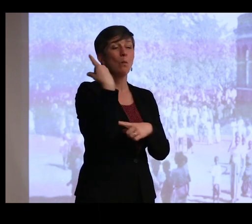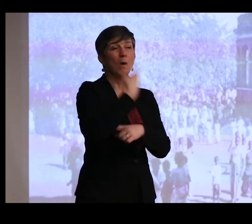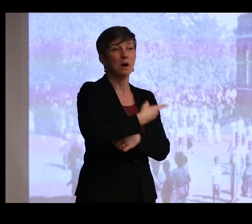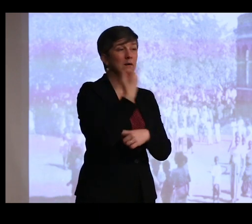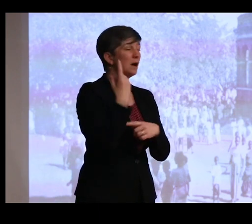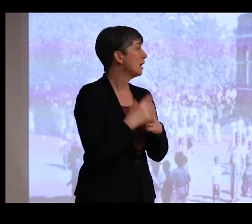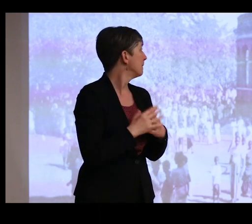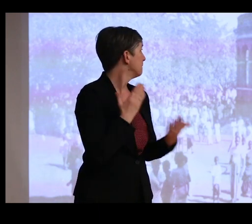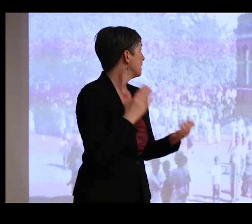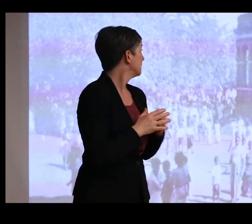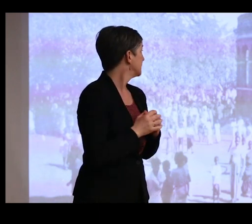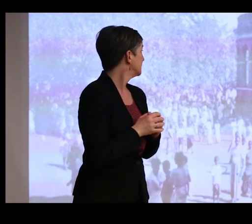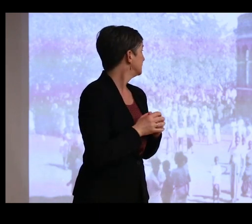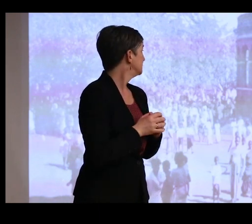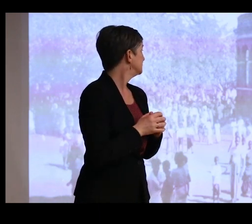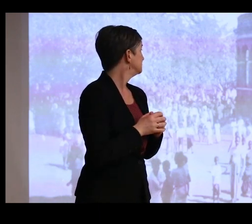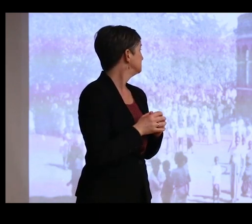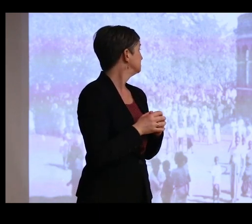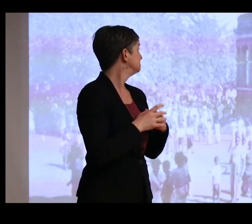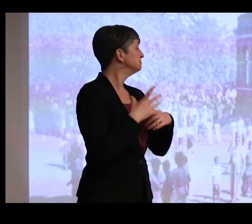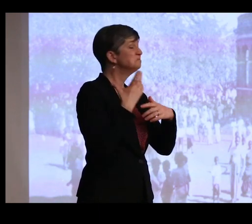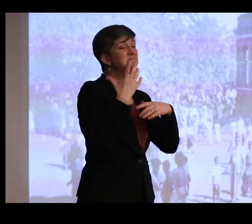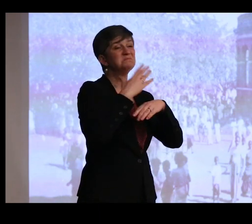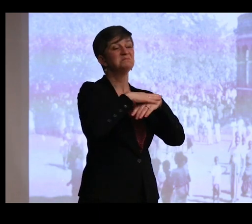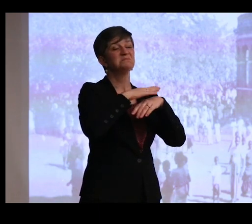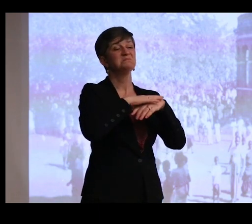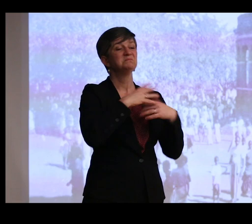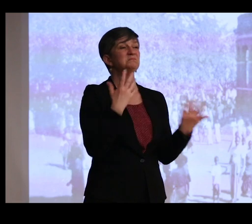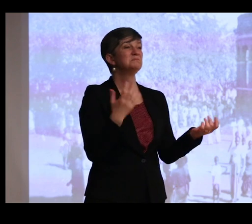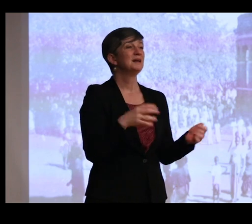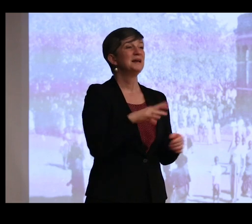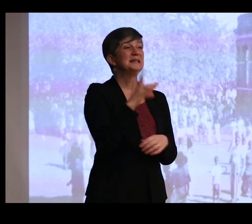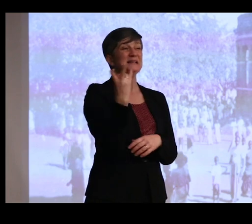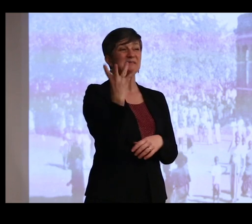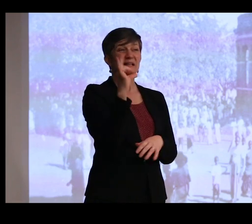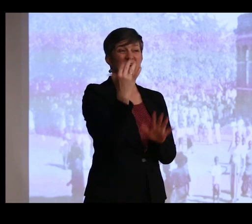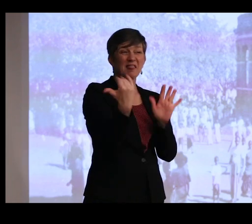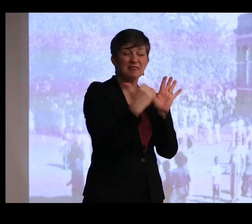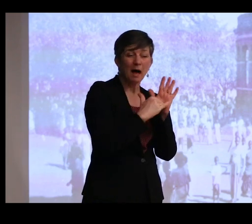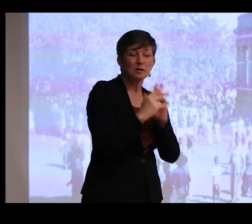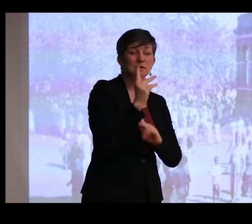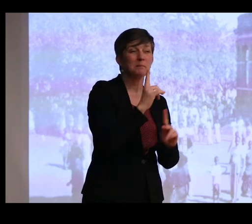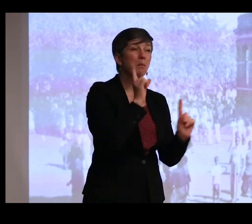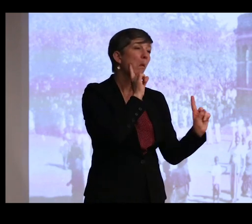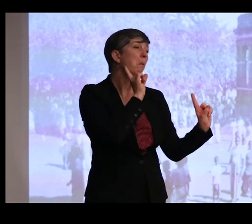you might have at least 79,000 people show up to the museum.